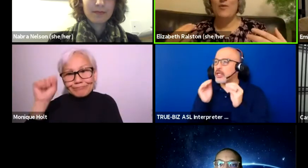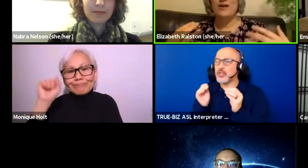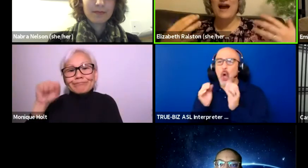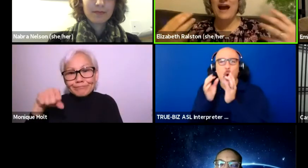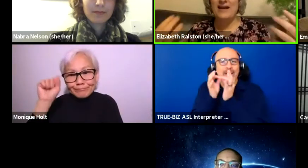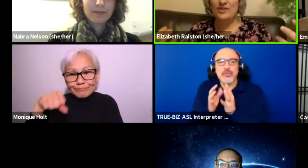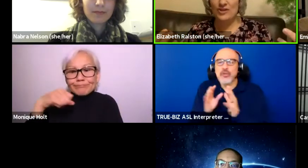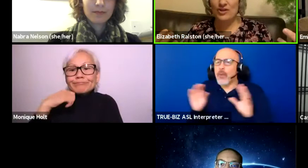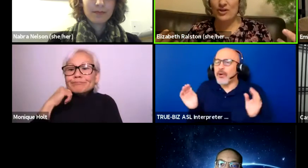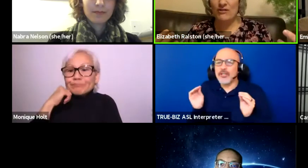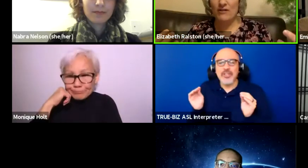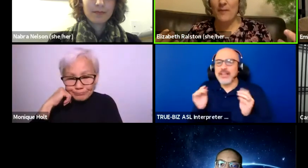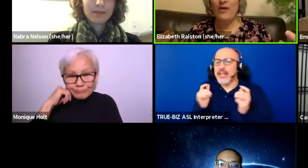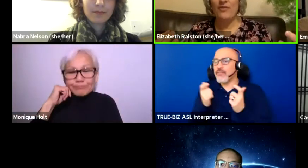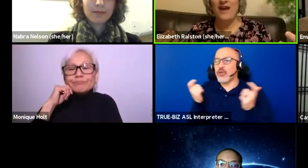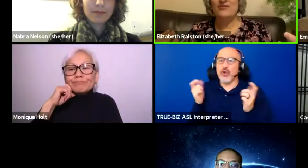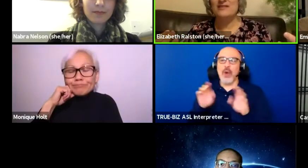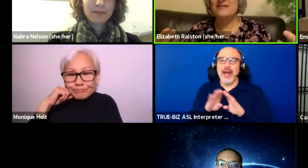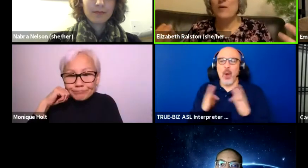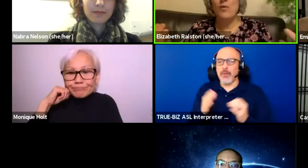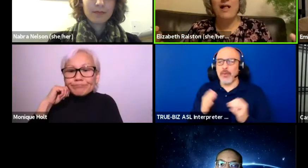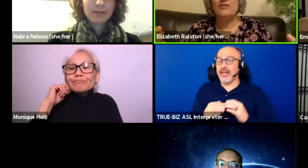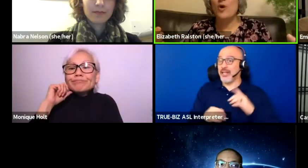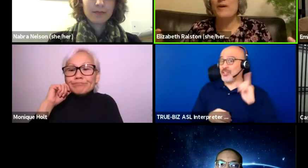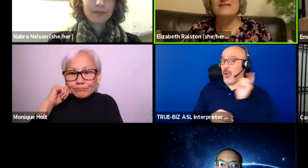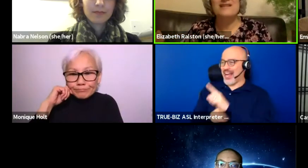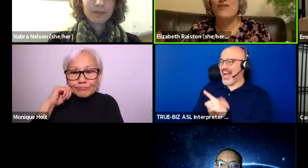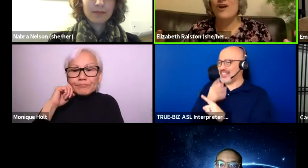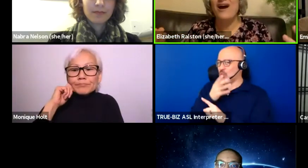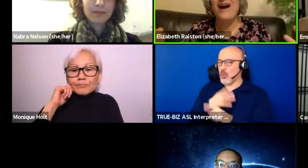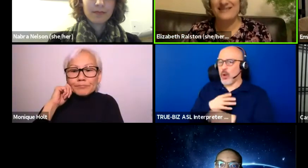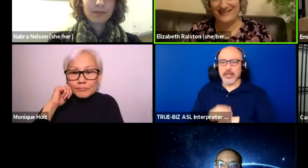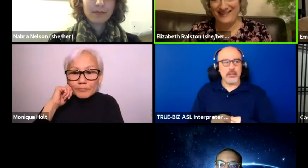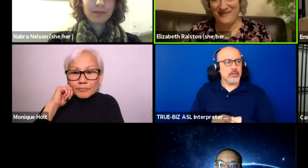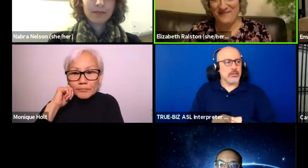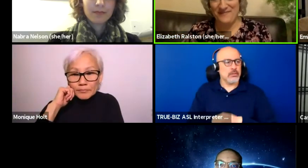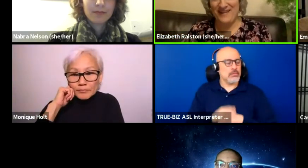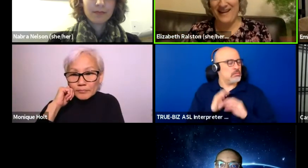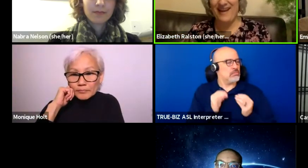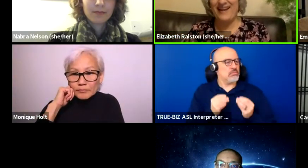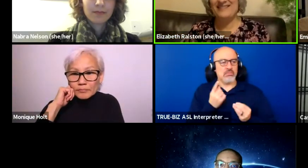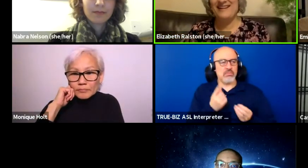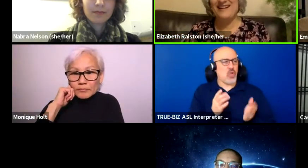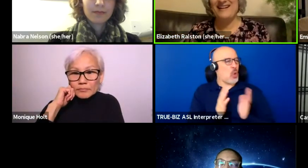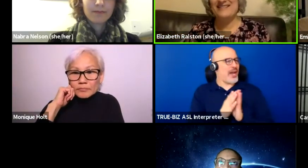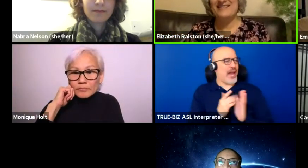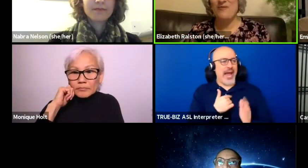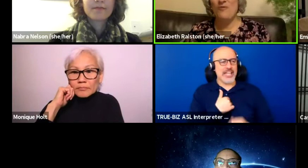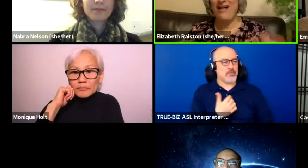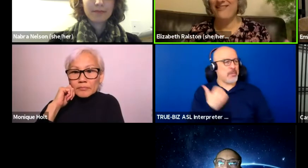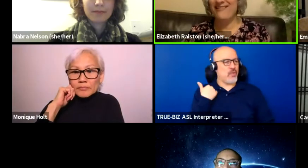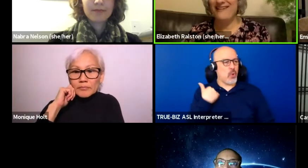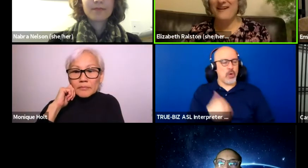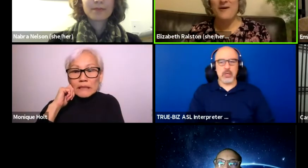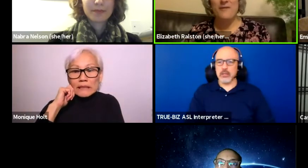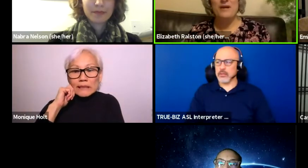and when I asked her about that, she said, well, nobody's ever asked, and I said well,